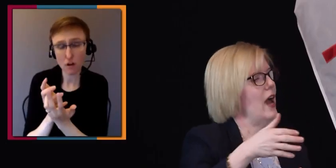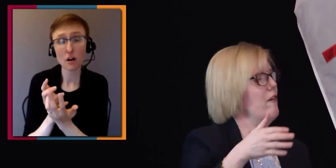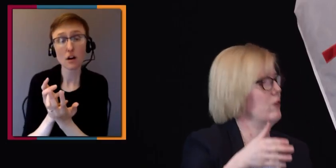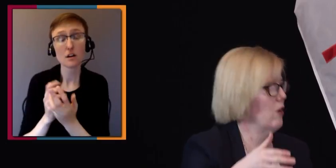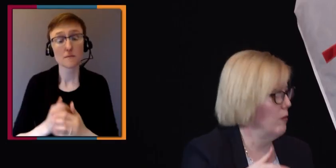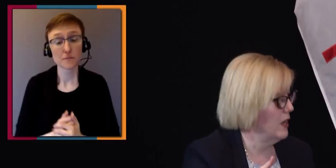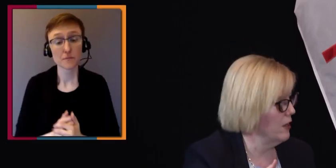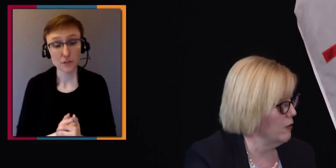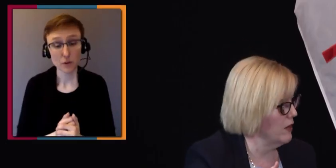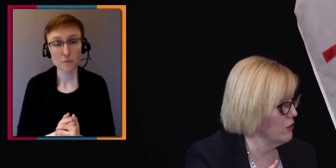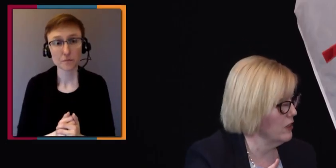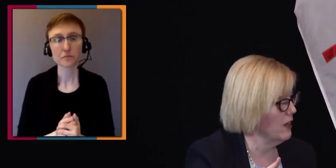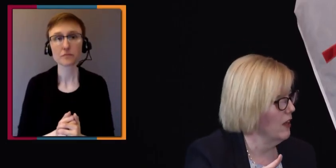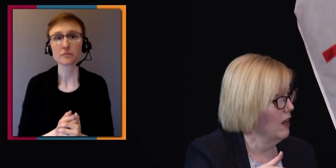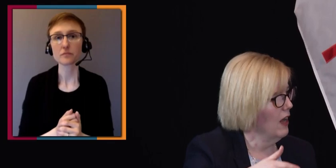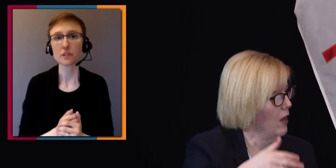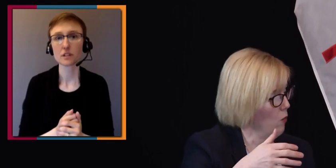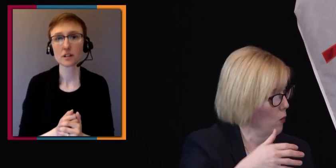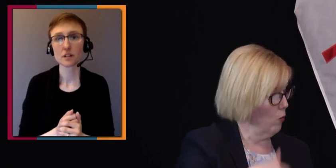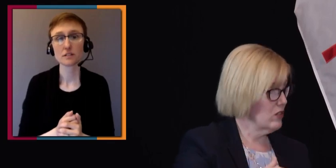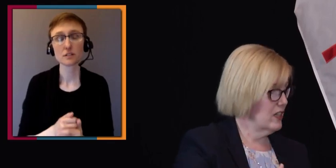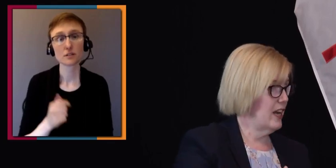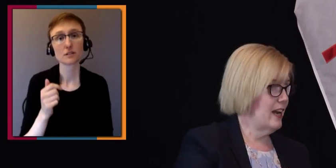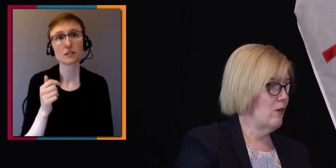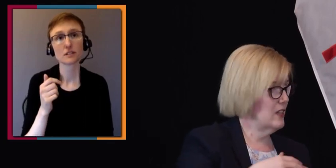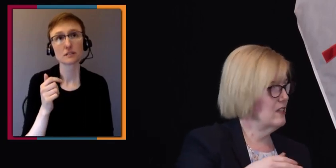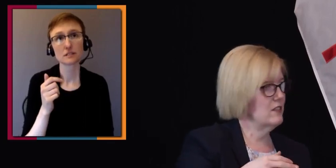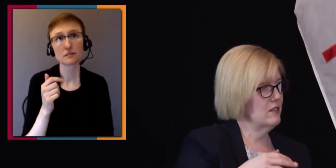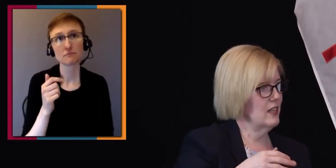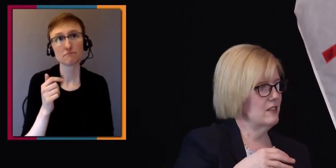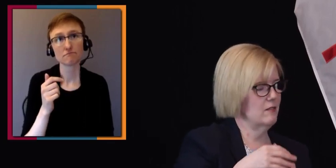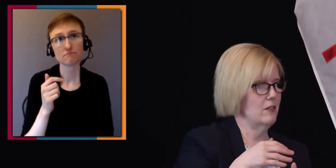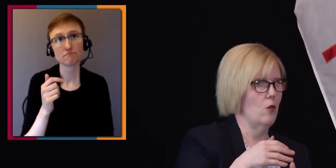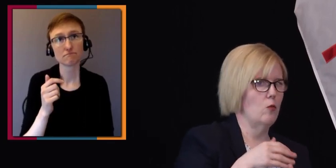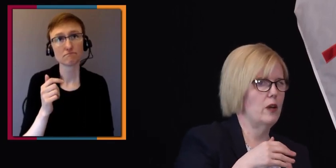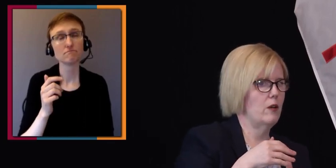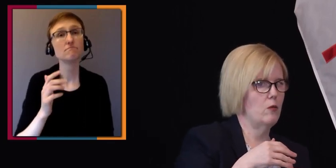we have to accommodate you eventually. And what we're saying now is that's... No, we--